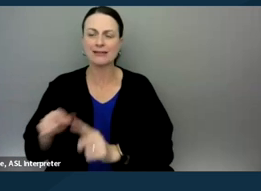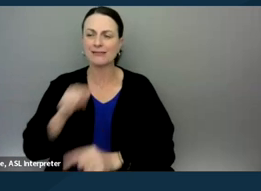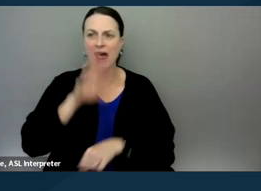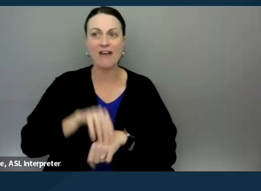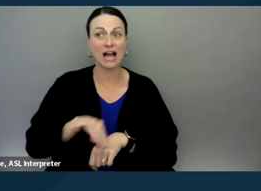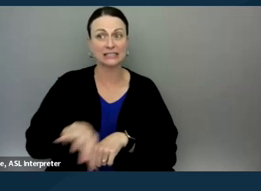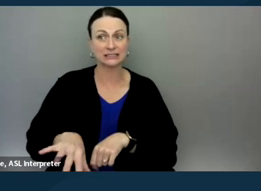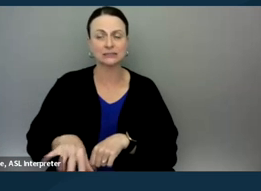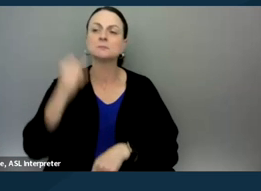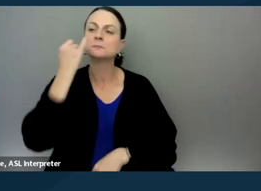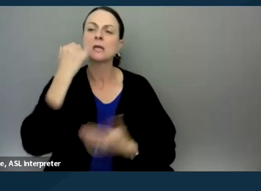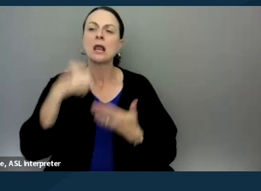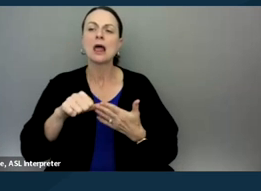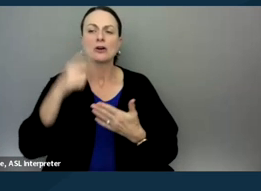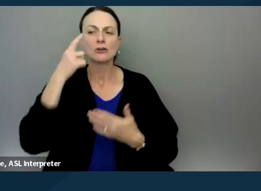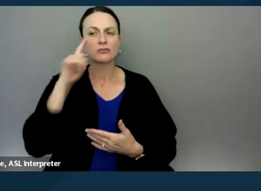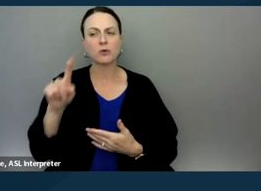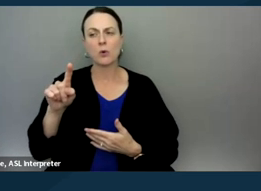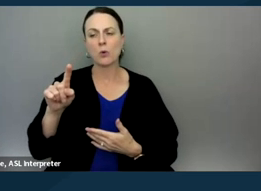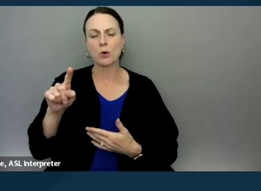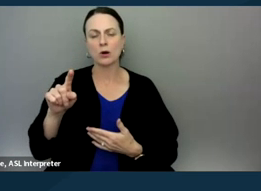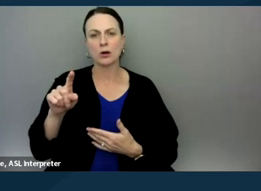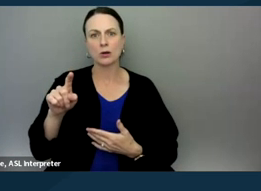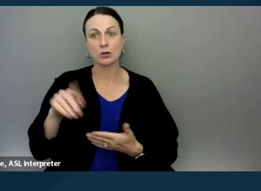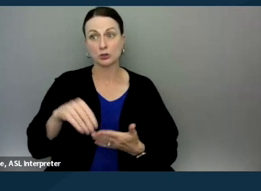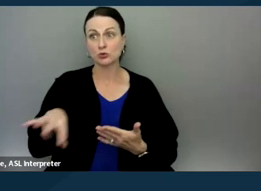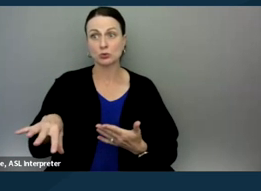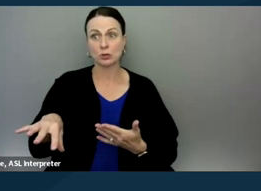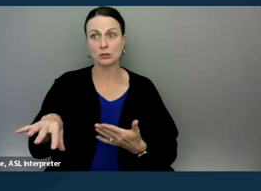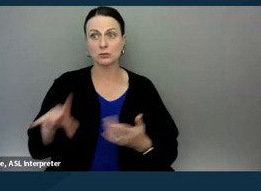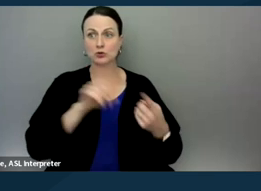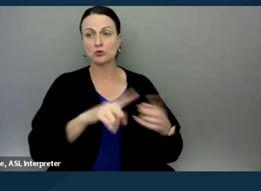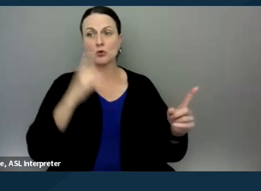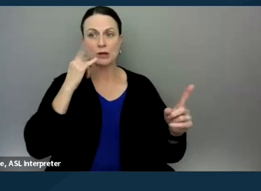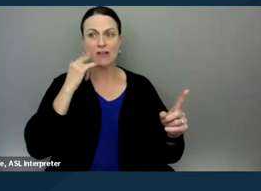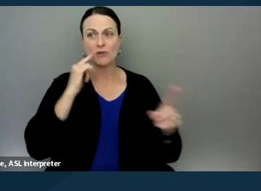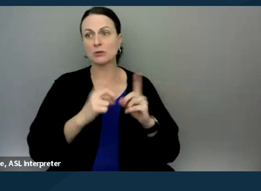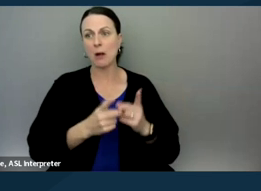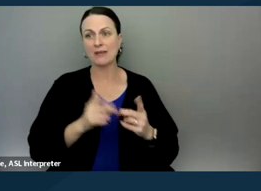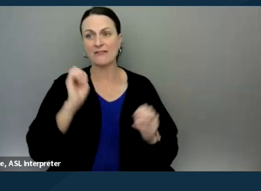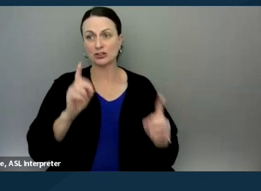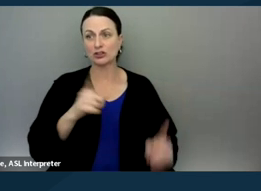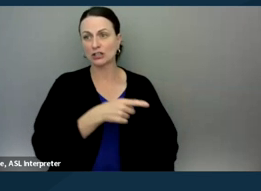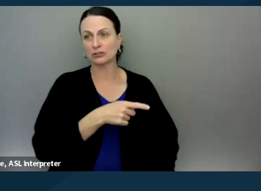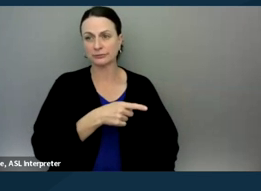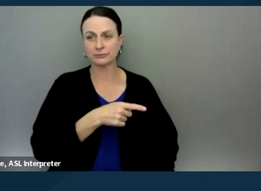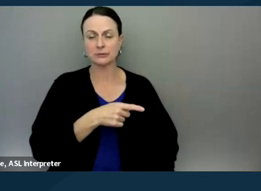let's say it's a letter on behalf of a student to the California Department of Education about why the student